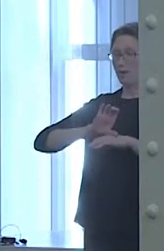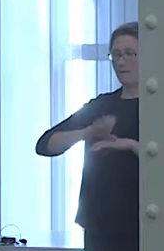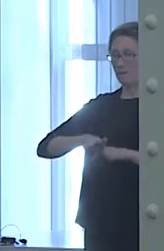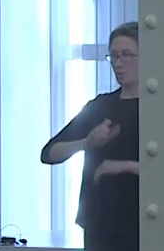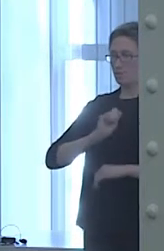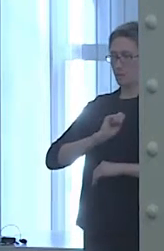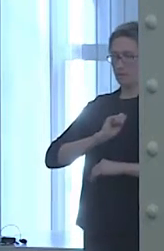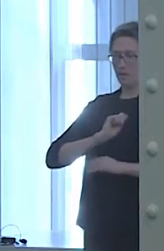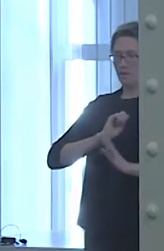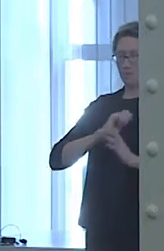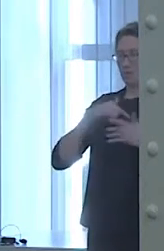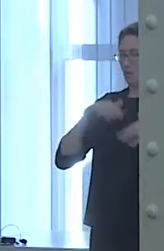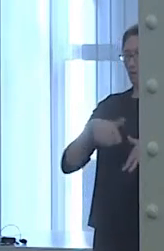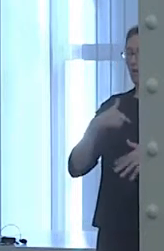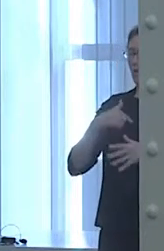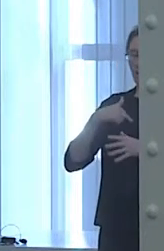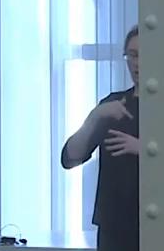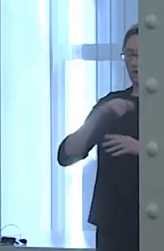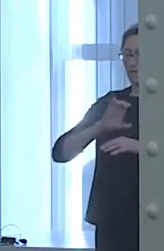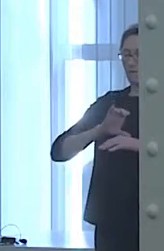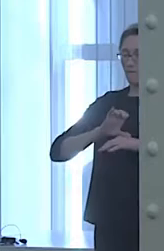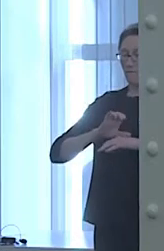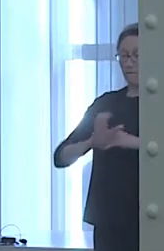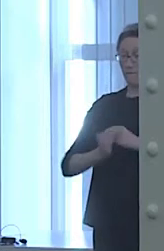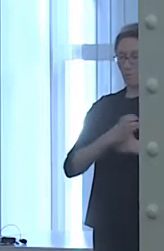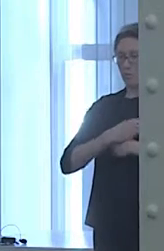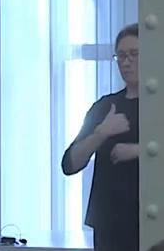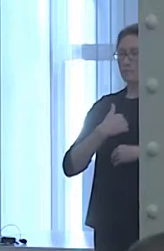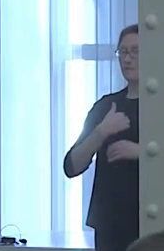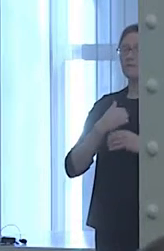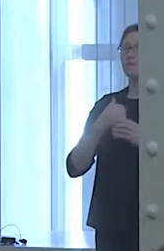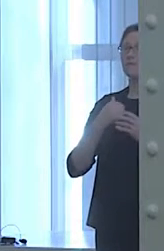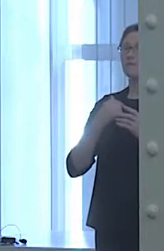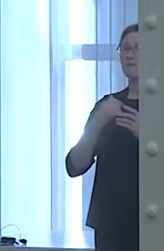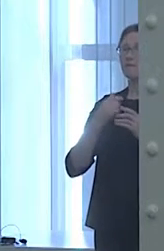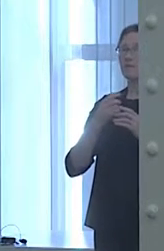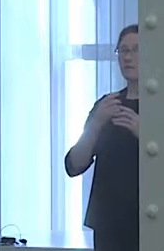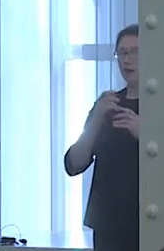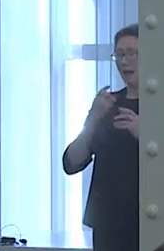to get out of bed, go to the campus library, research bipolar disorder,